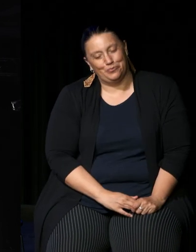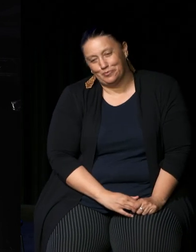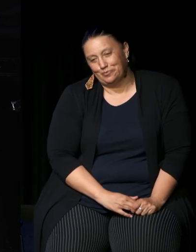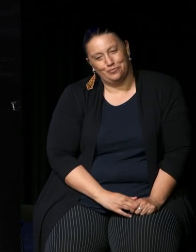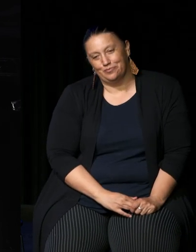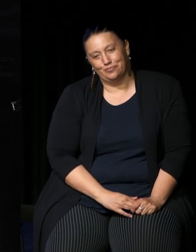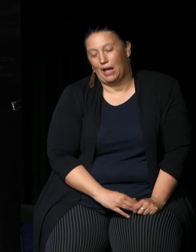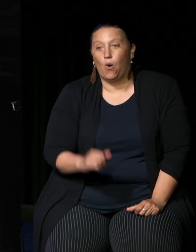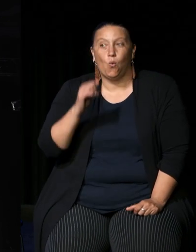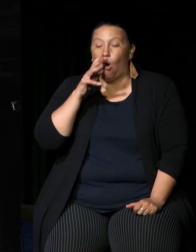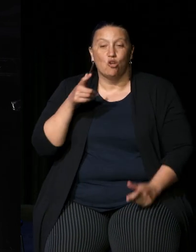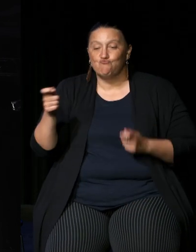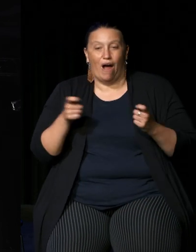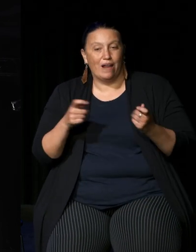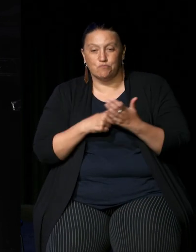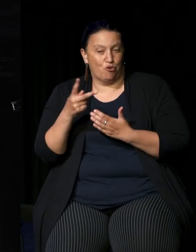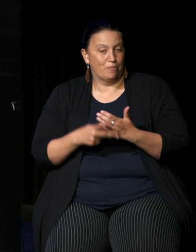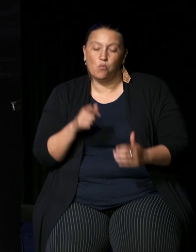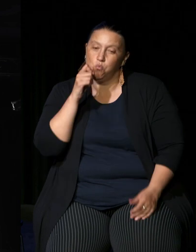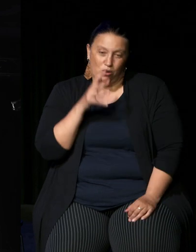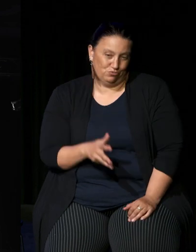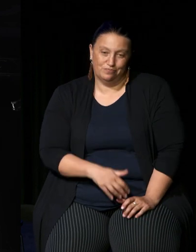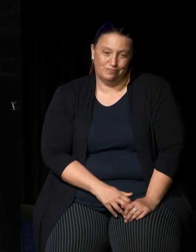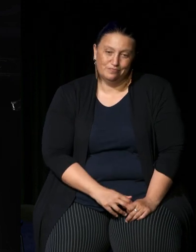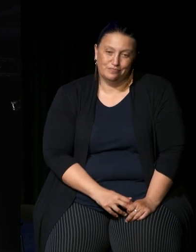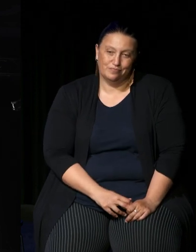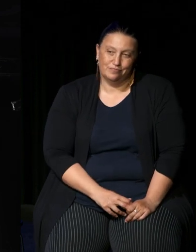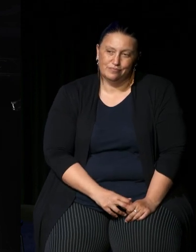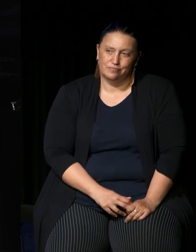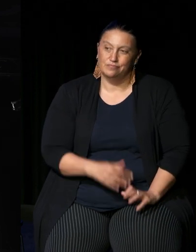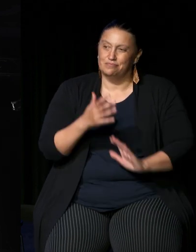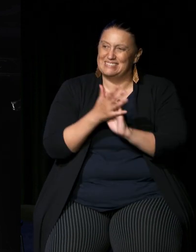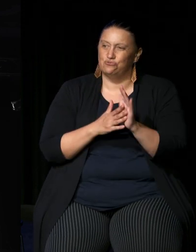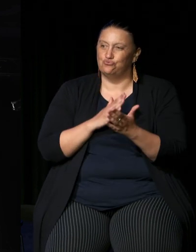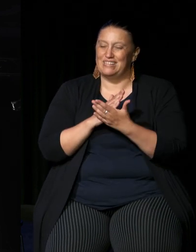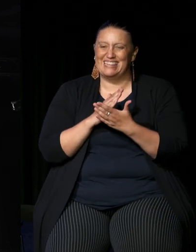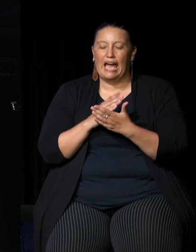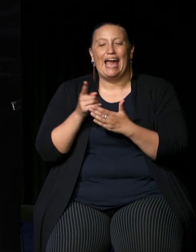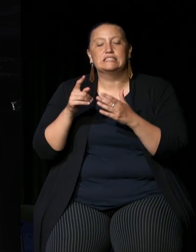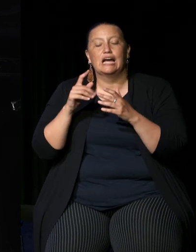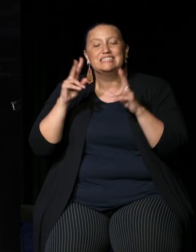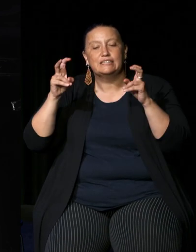won't run programs as well so that's in some ways it's defined by what it doesn't do in many ways